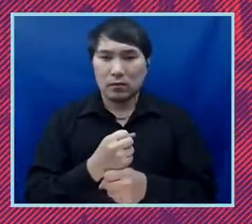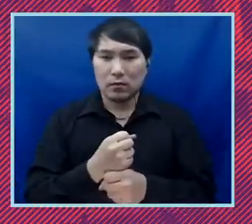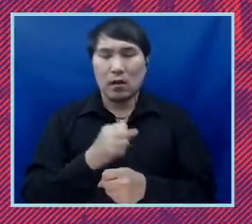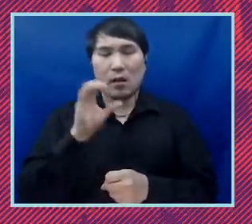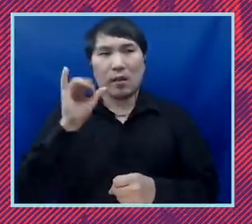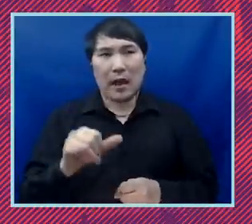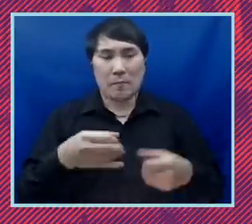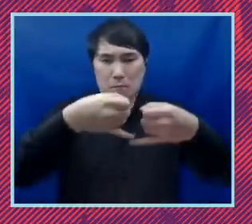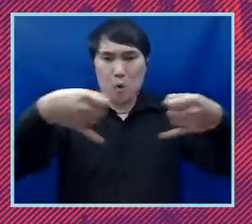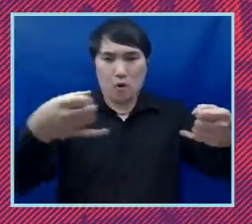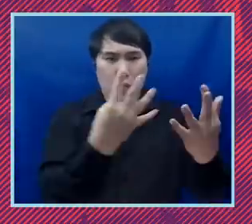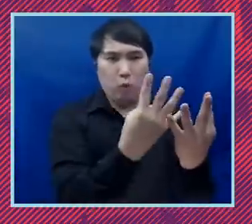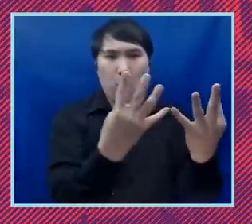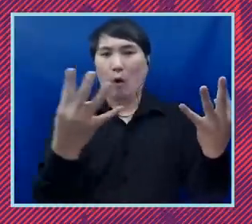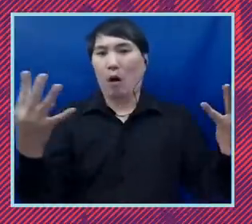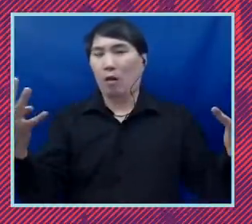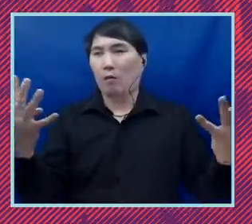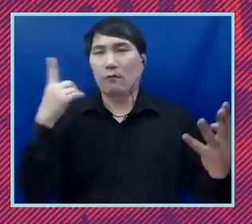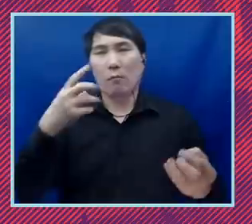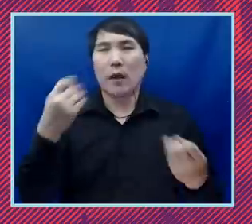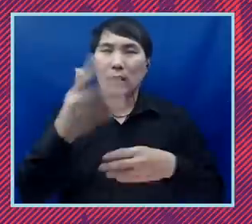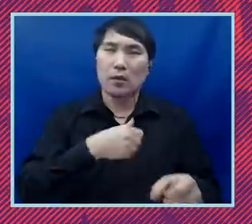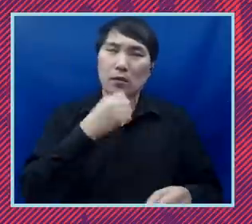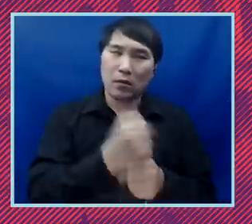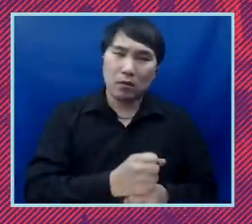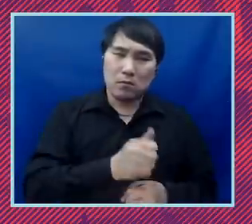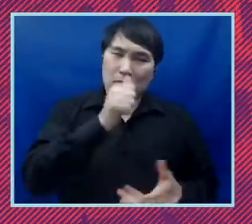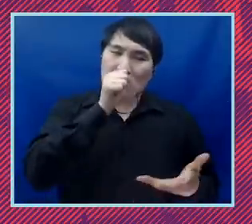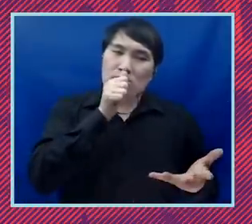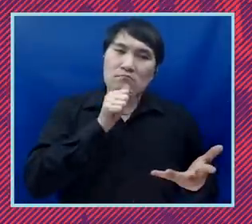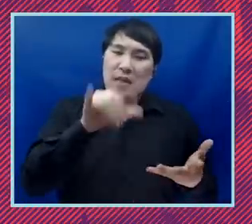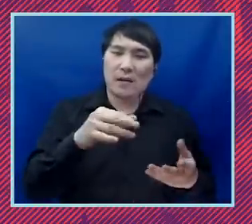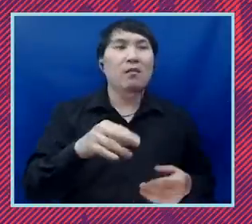down on our southern border. President Trump built more than four hundred and fifty miles of wall